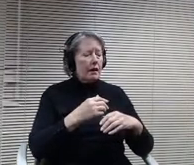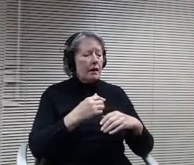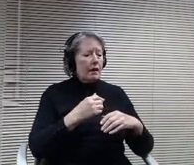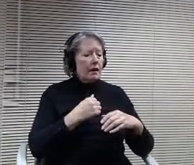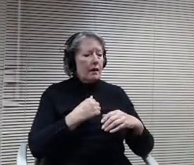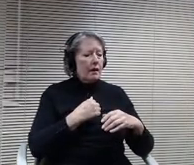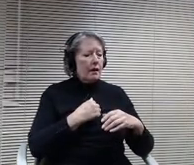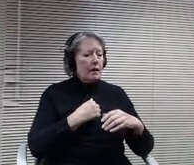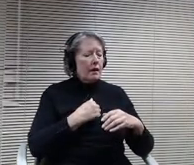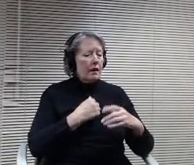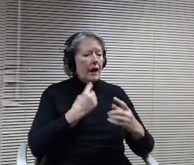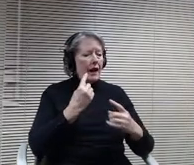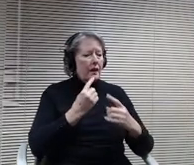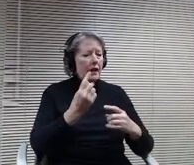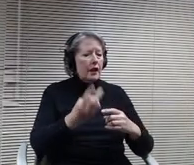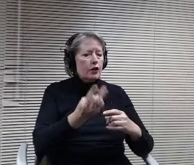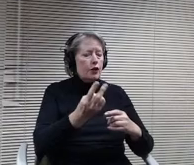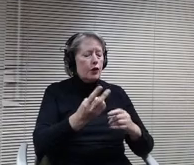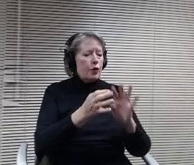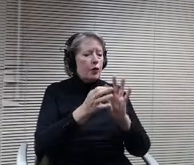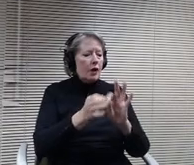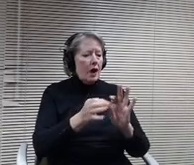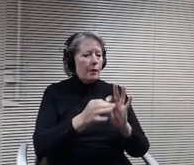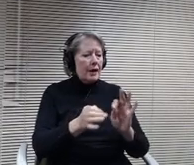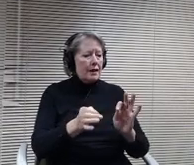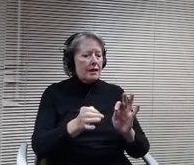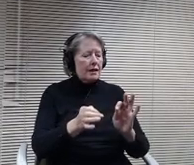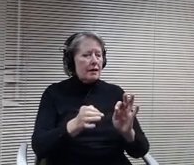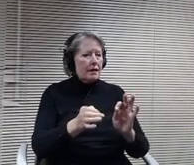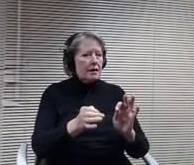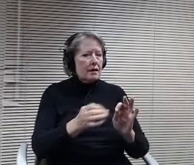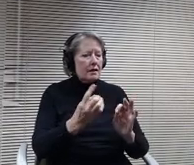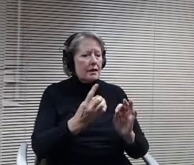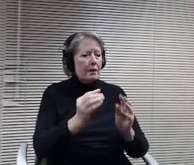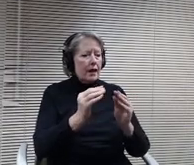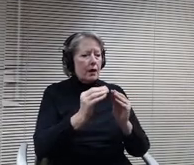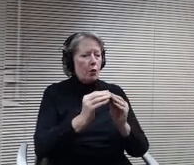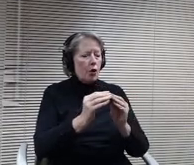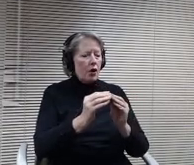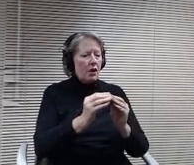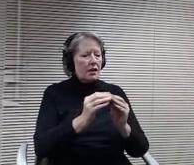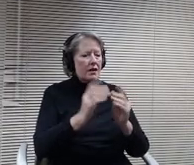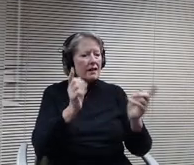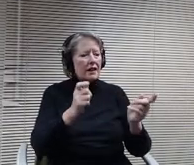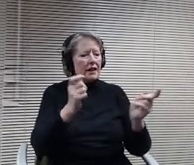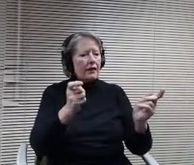probably more significant of a change then I would say fits in the friendly amendment, but I